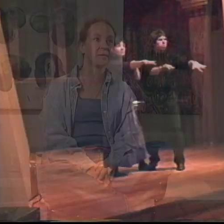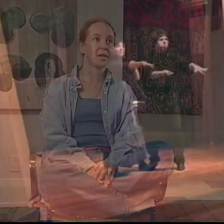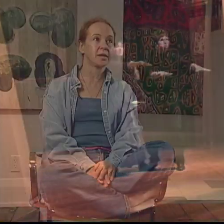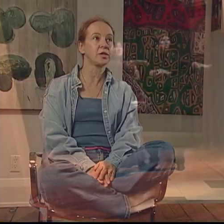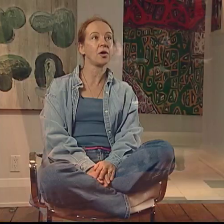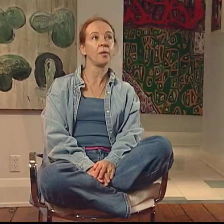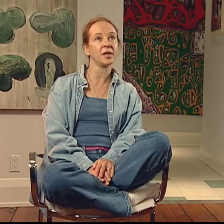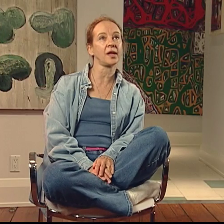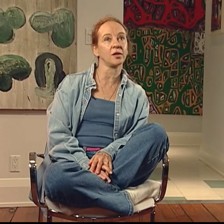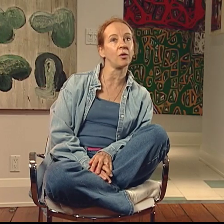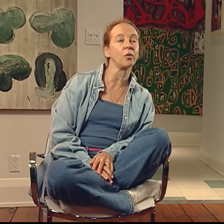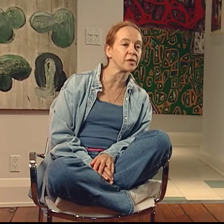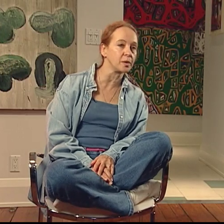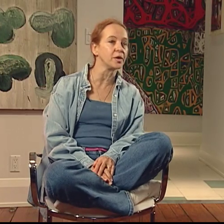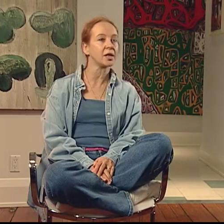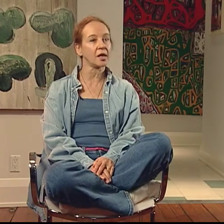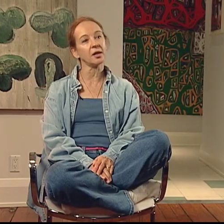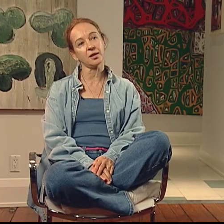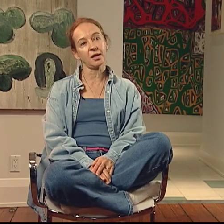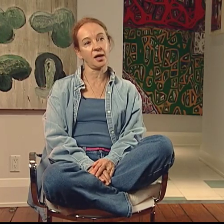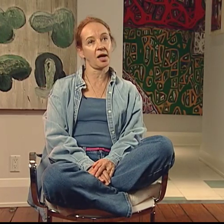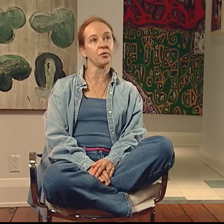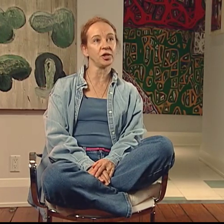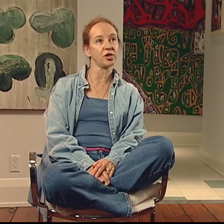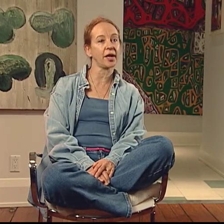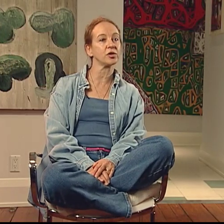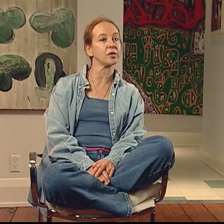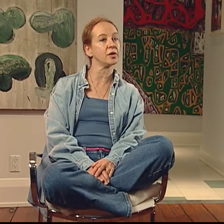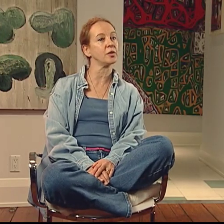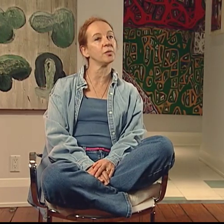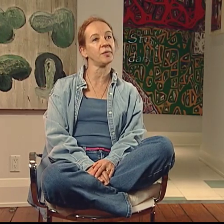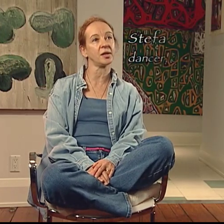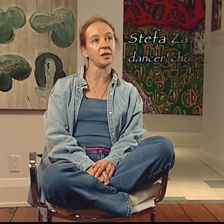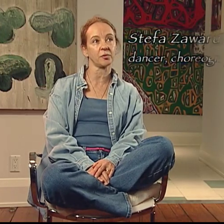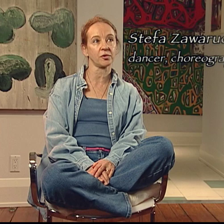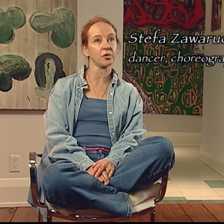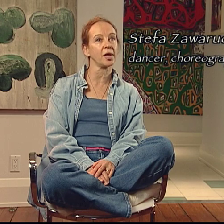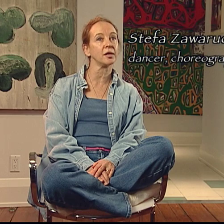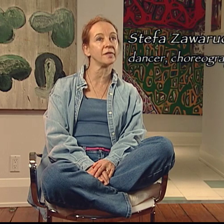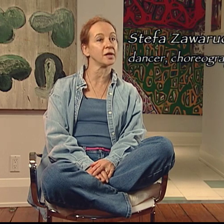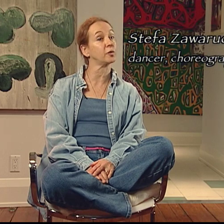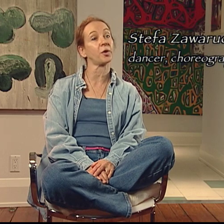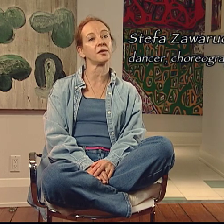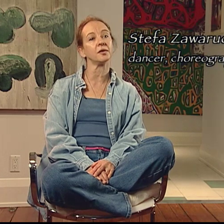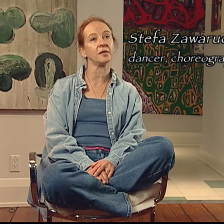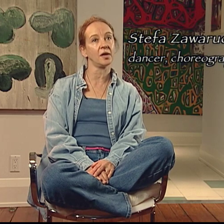They taught me that the goal was communicating, and reaching out to another human being that was creative and expressive.